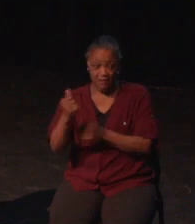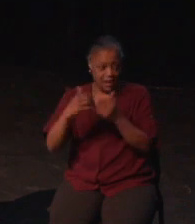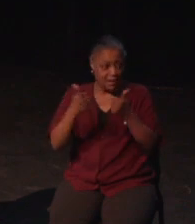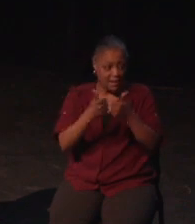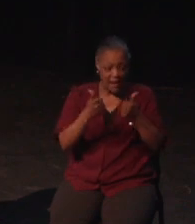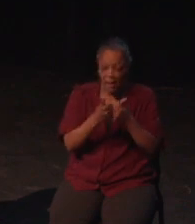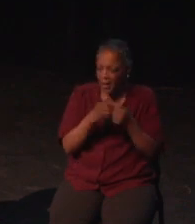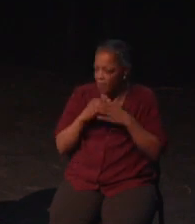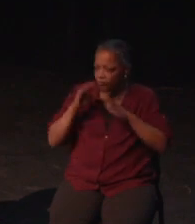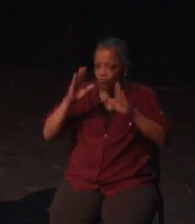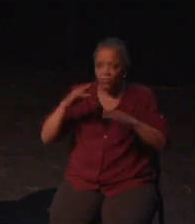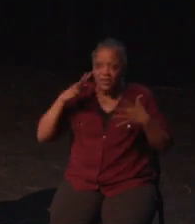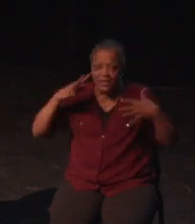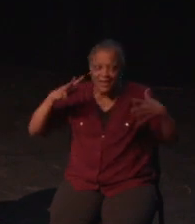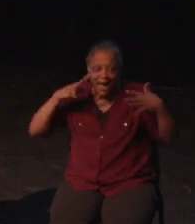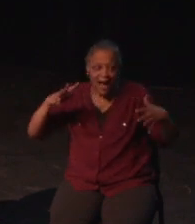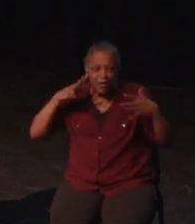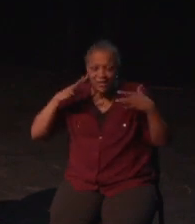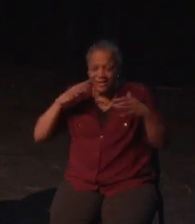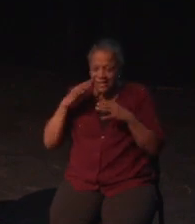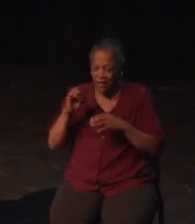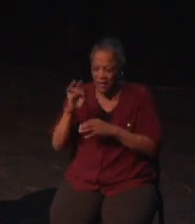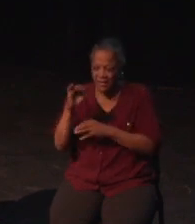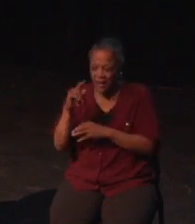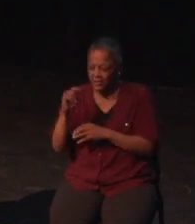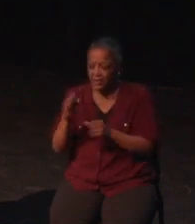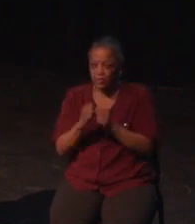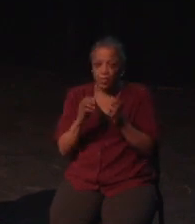Button remaps are important for using third party assistive tech,